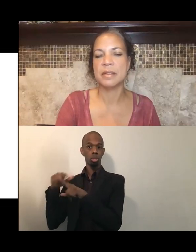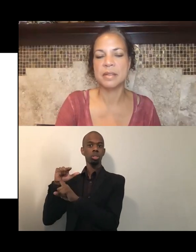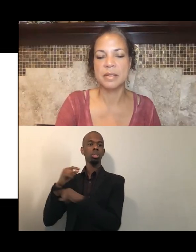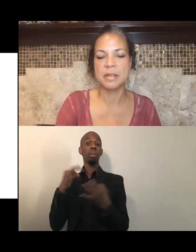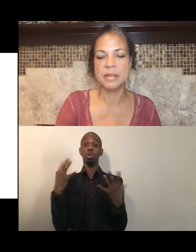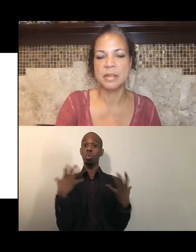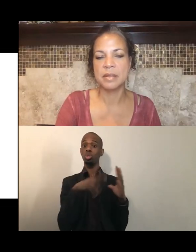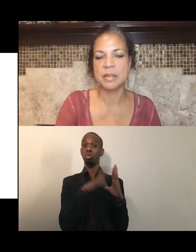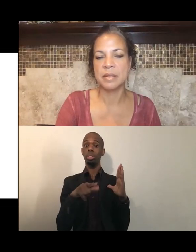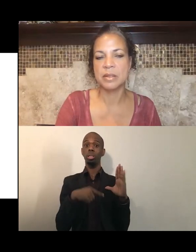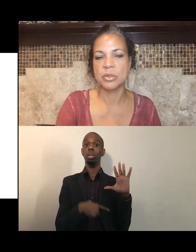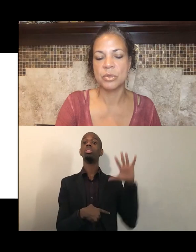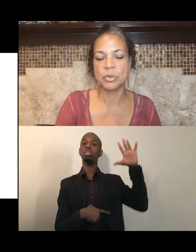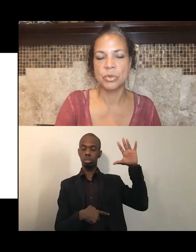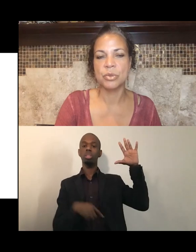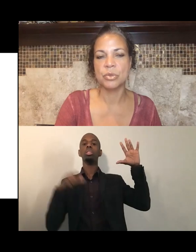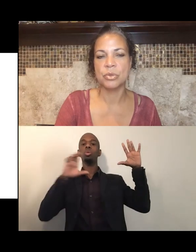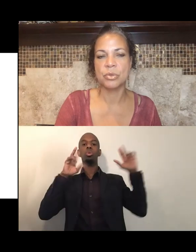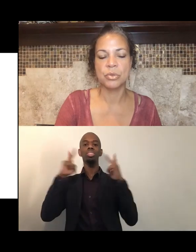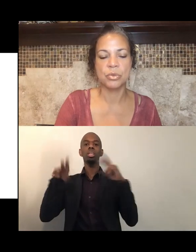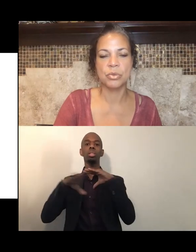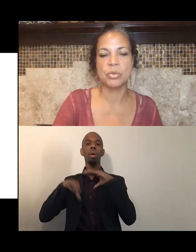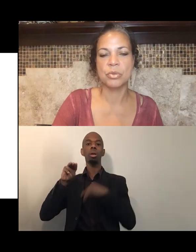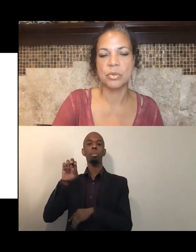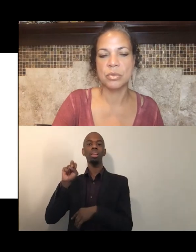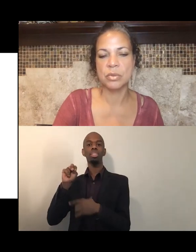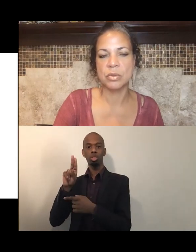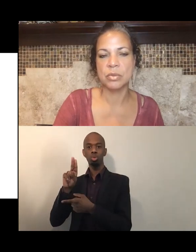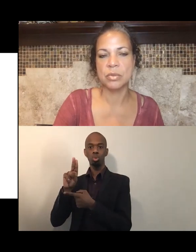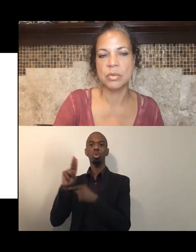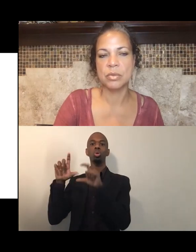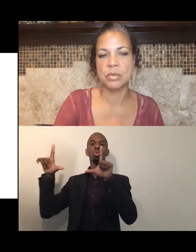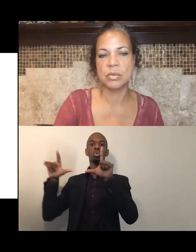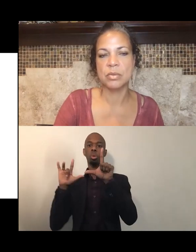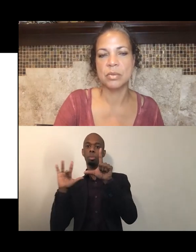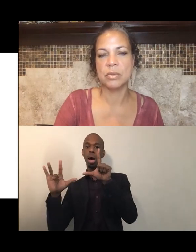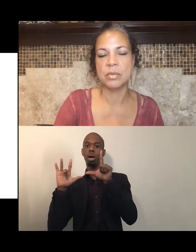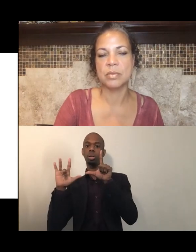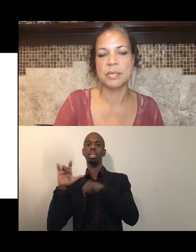And I will add you as a panelist. So first off we got Saba.